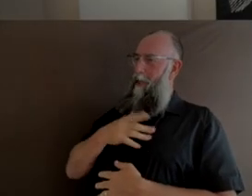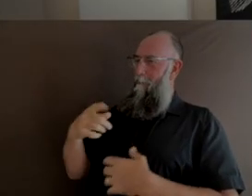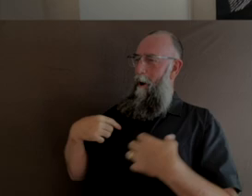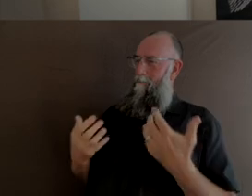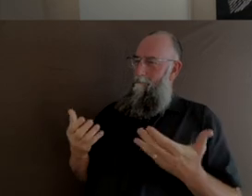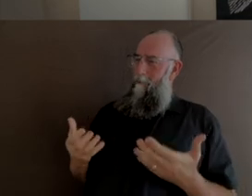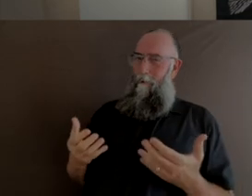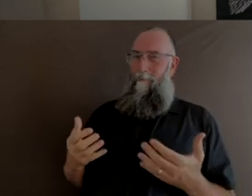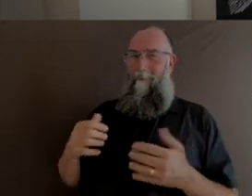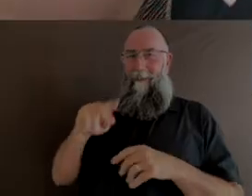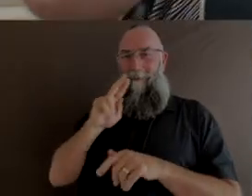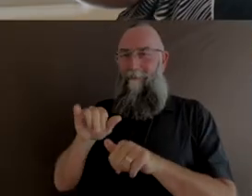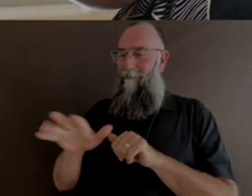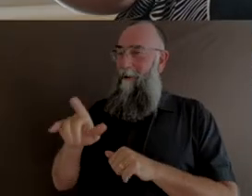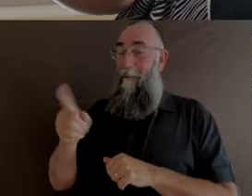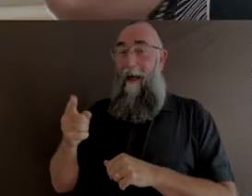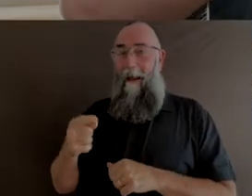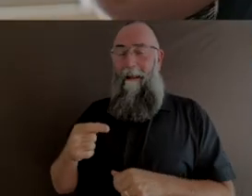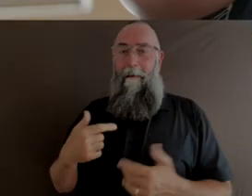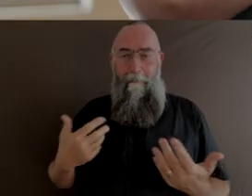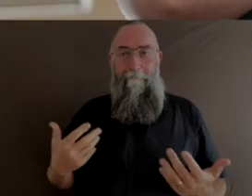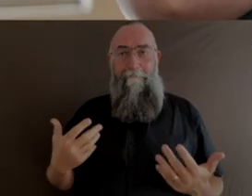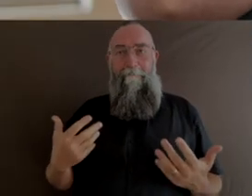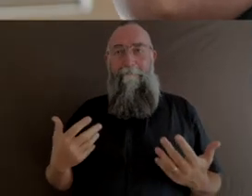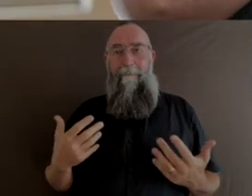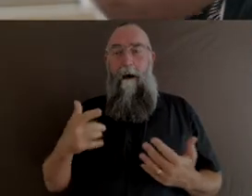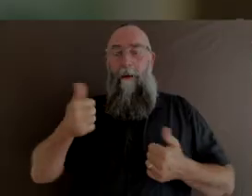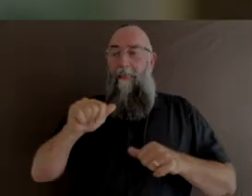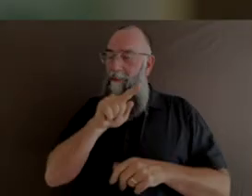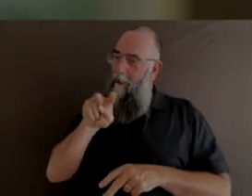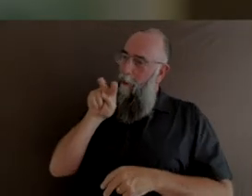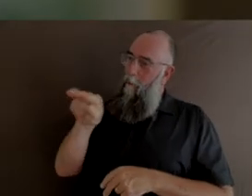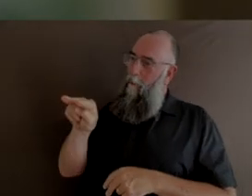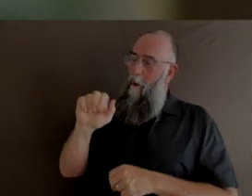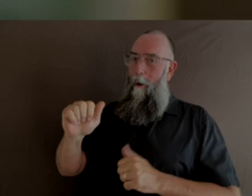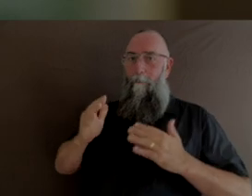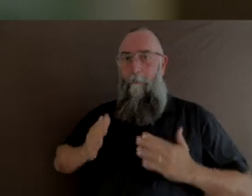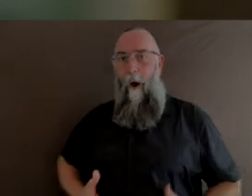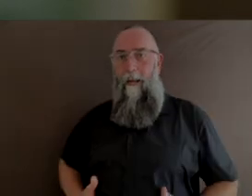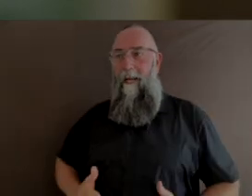it was rubbish. And then to look at herself revealing who she really was,